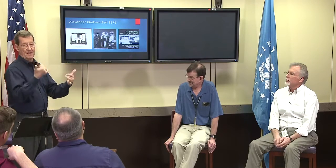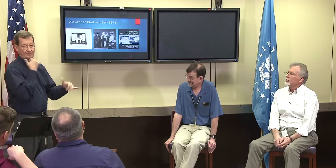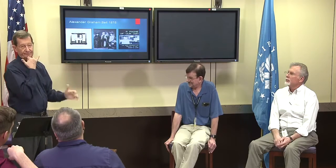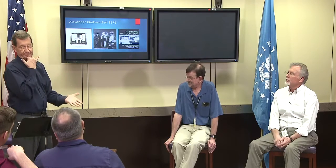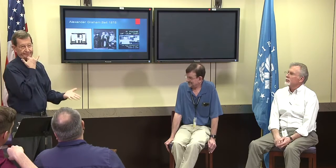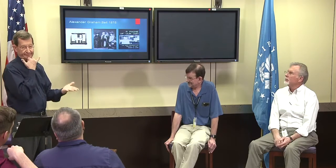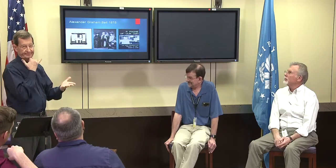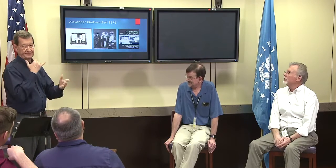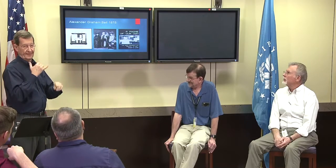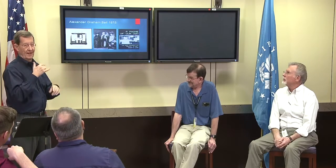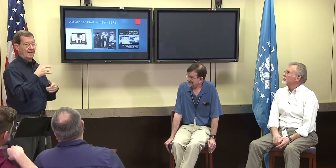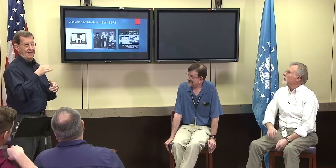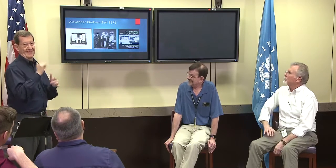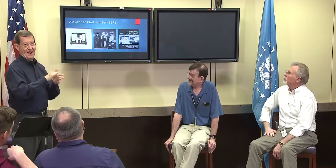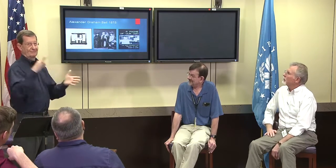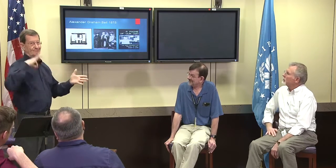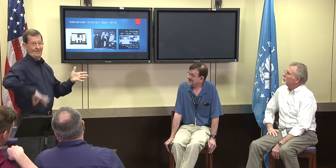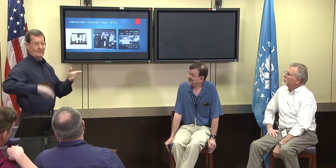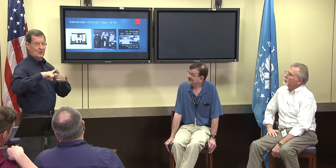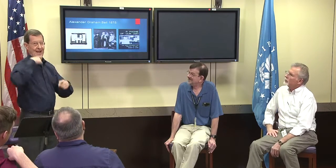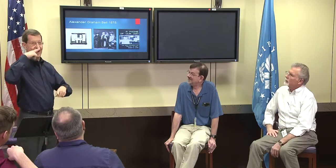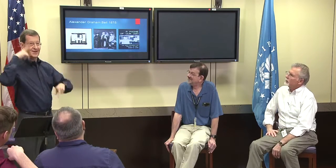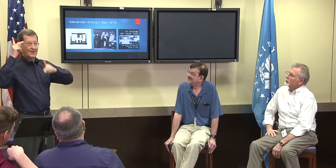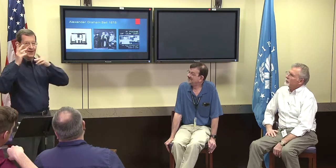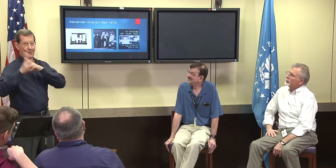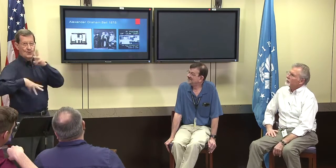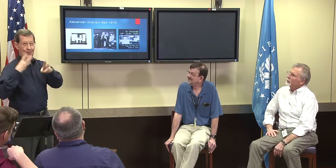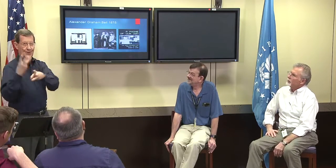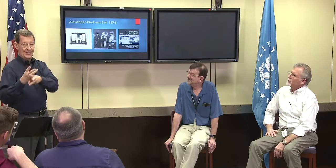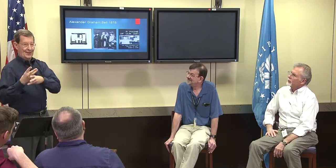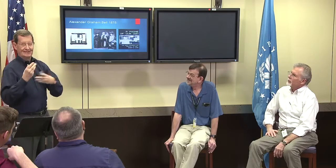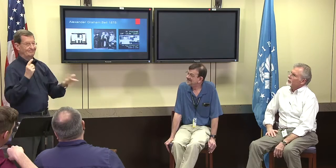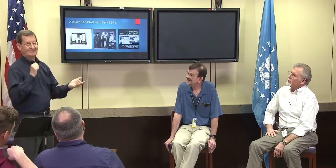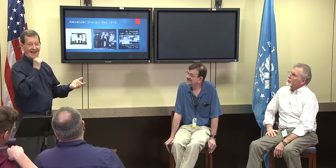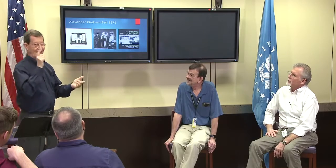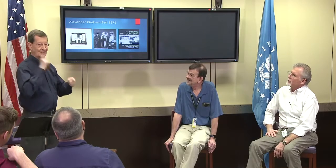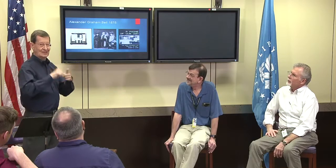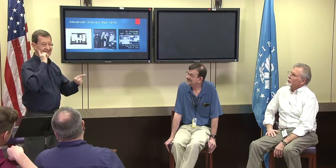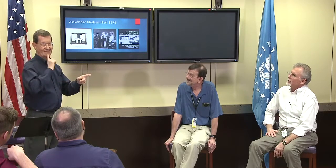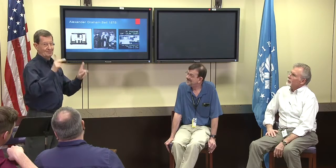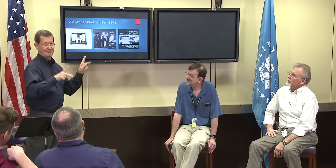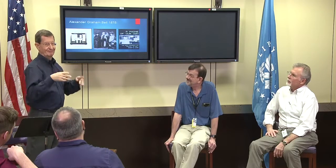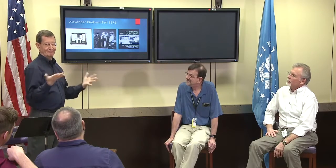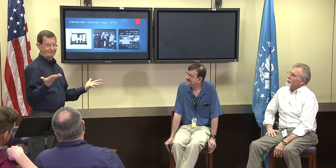and he was working on inventing hearing aid and by accident he invented the telephone.